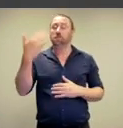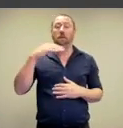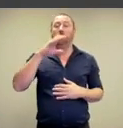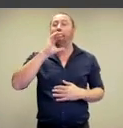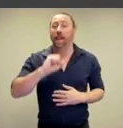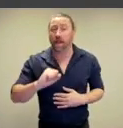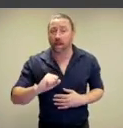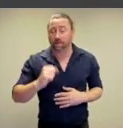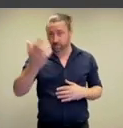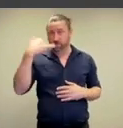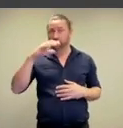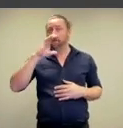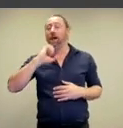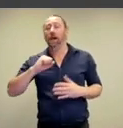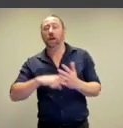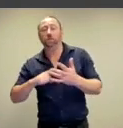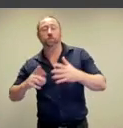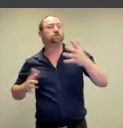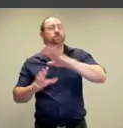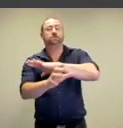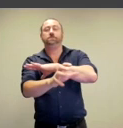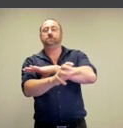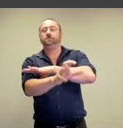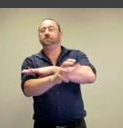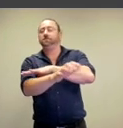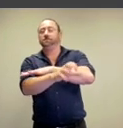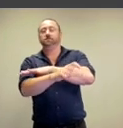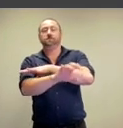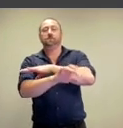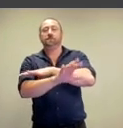actually inviting